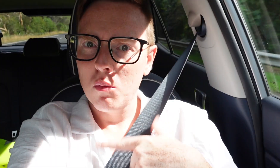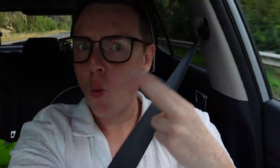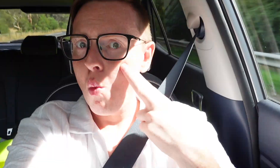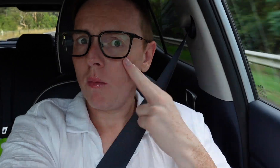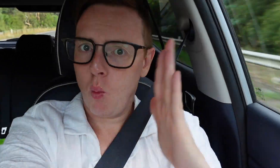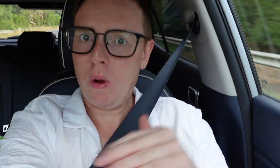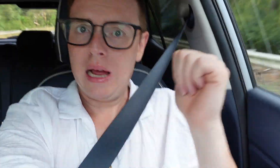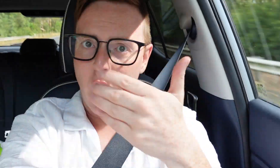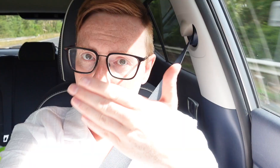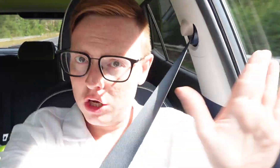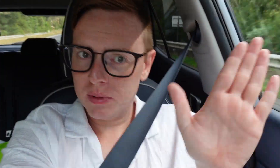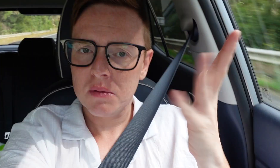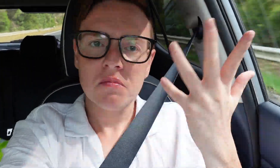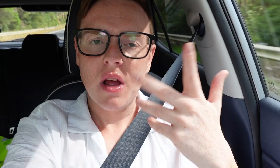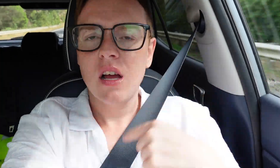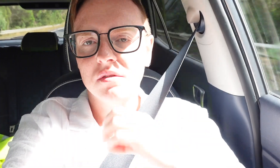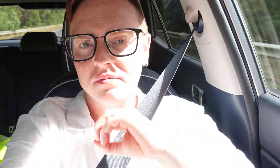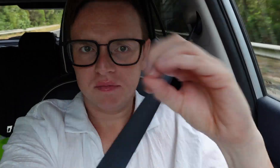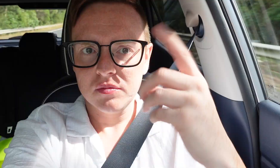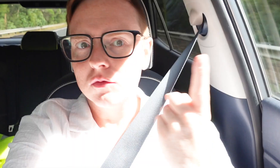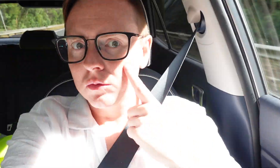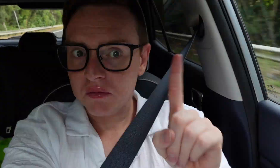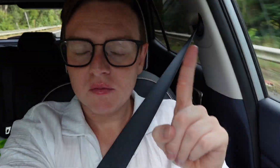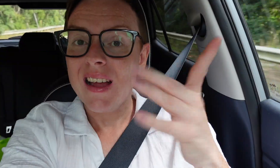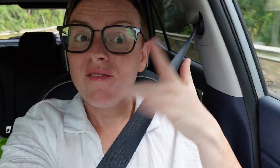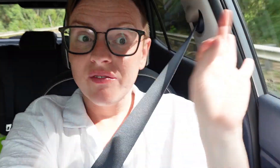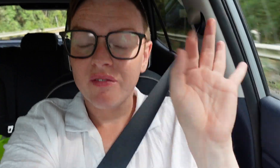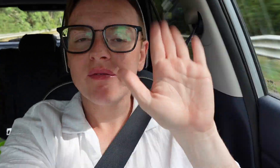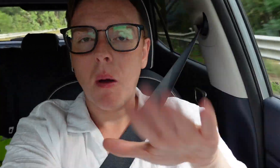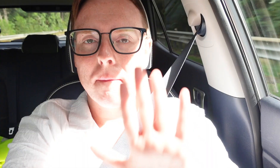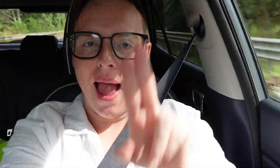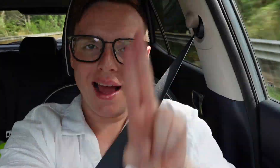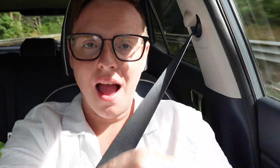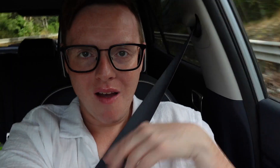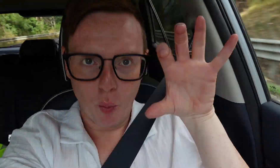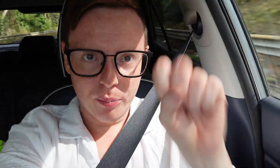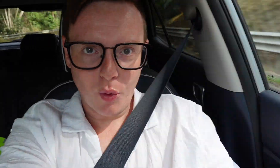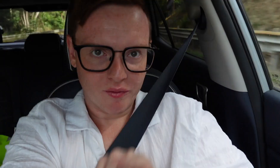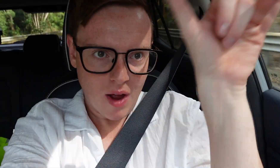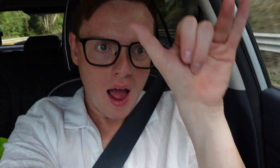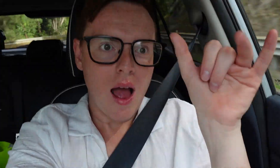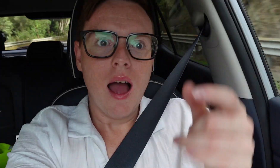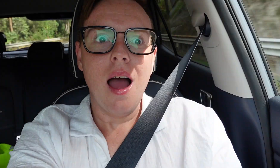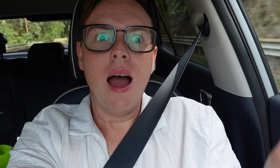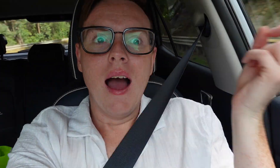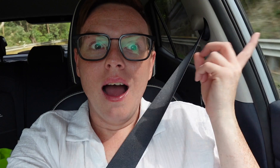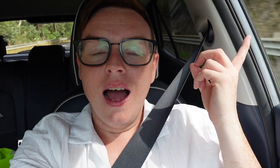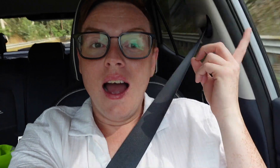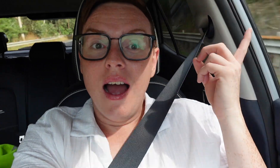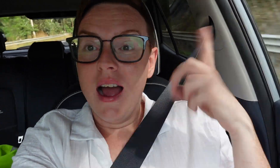I just want to have a look, if it's closed I'll book flight tickets on Monday.